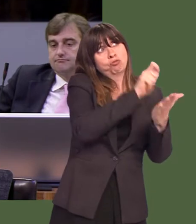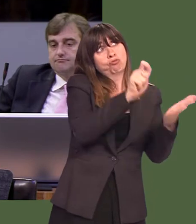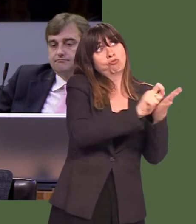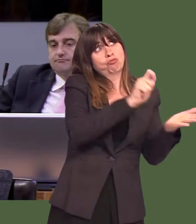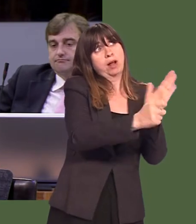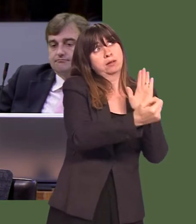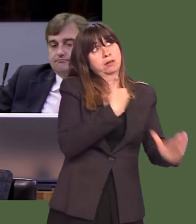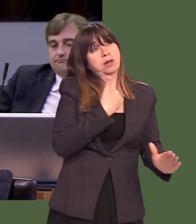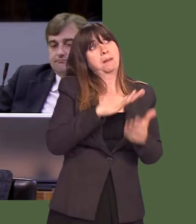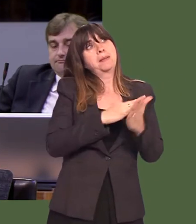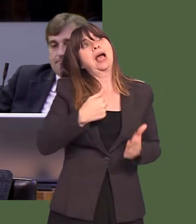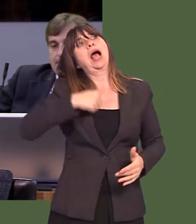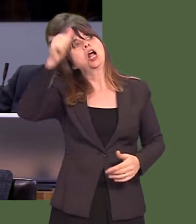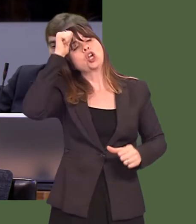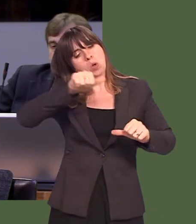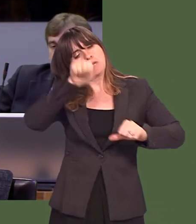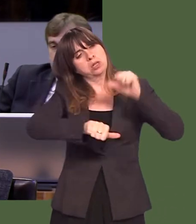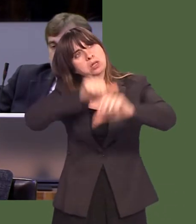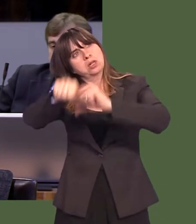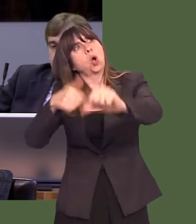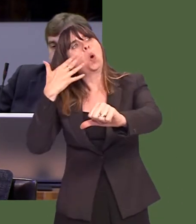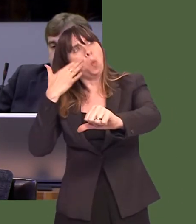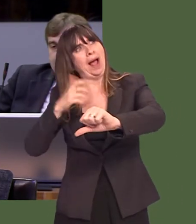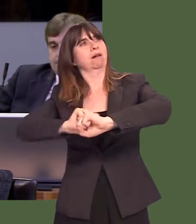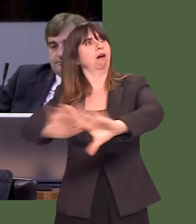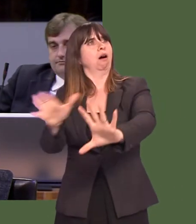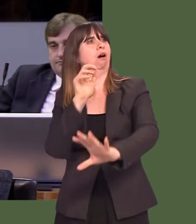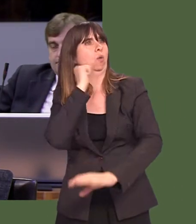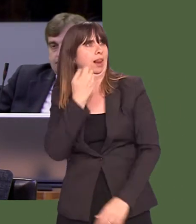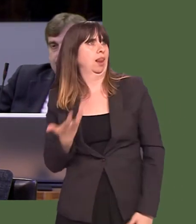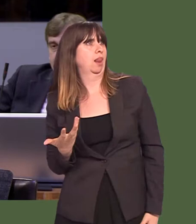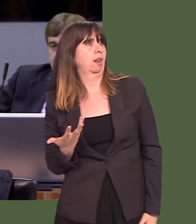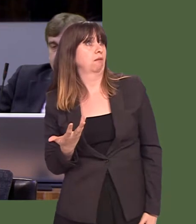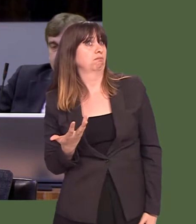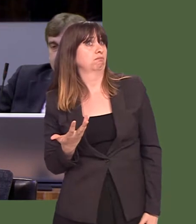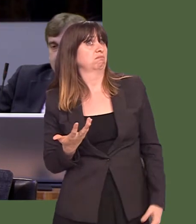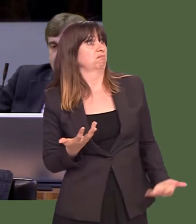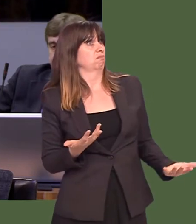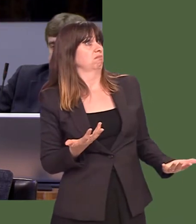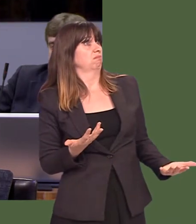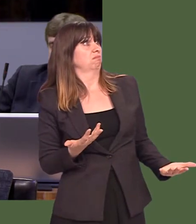write to me to allow me to have sight of the timeline that you as a Government are working to.